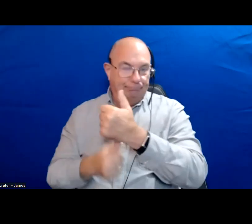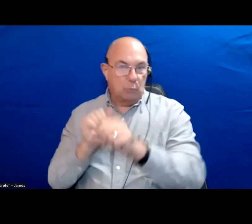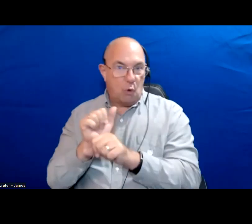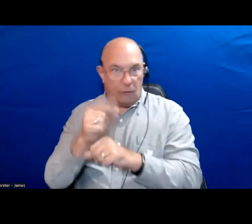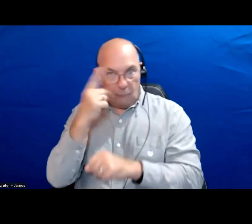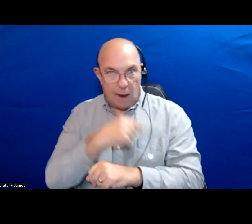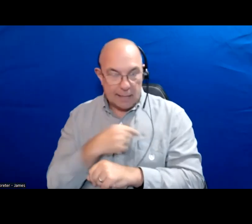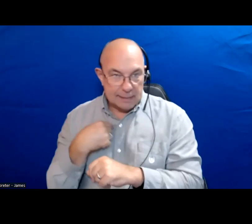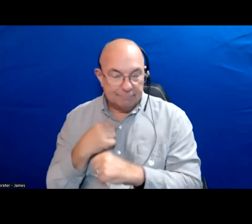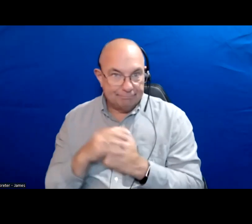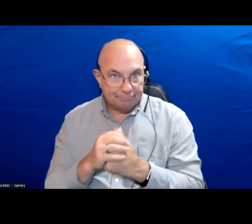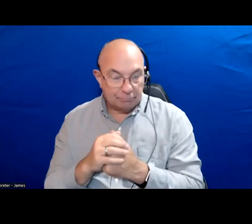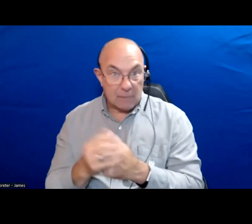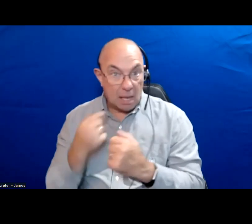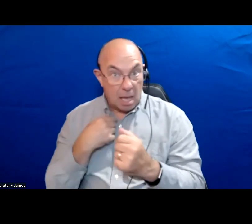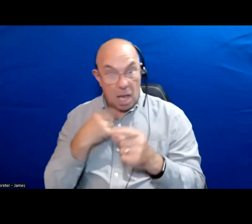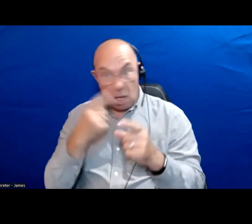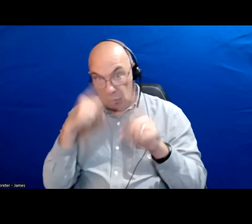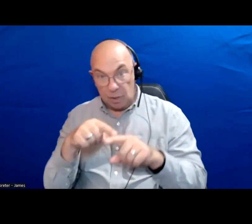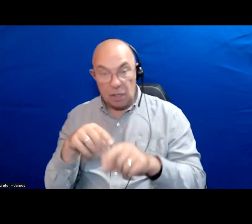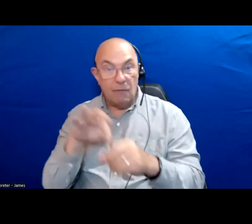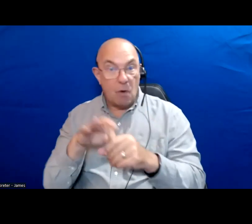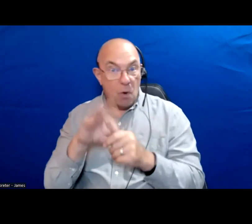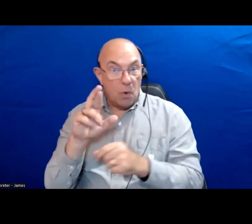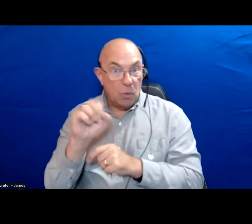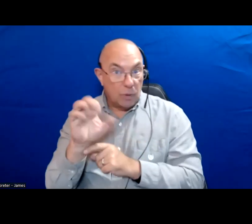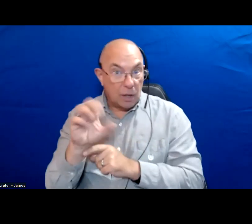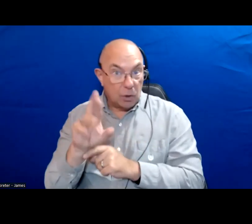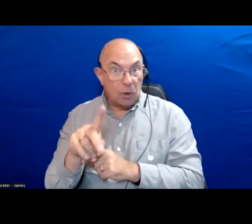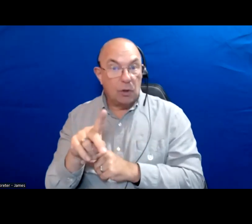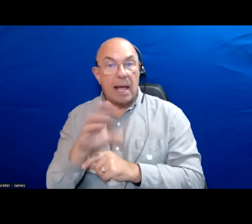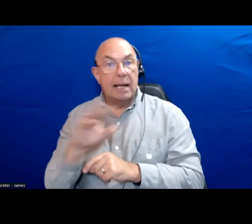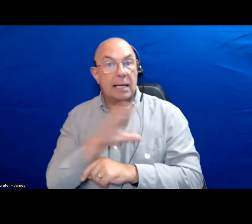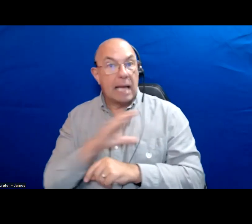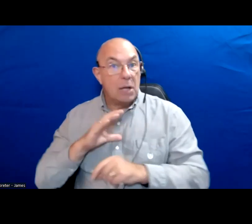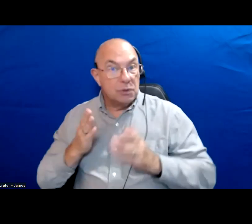I agree completely Inori on voting records and counselors I highly recommend checking